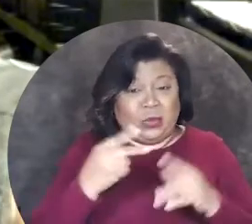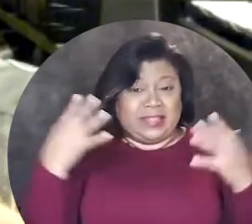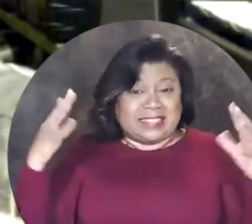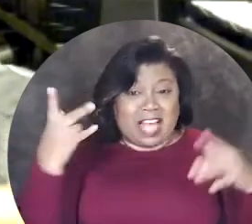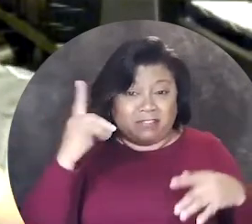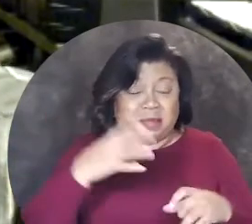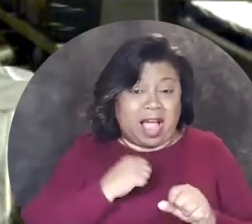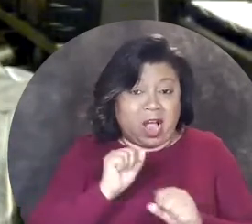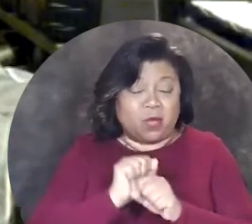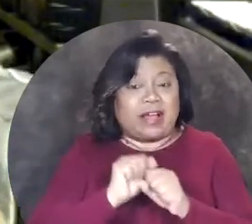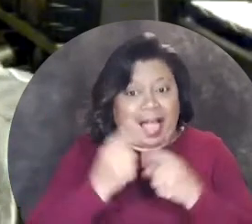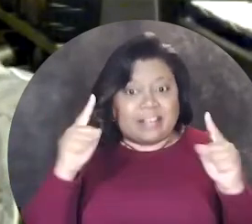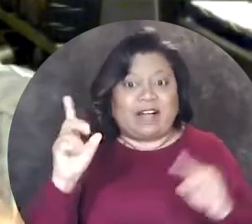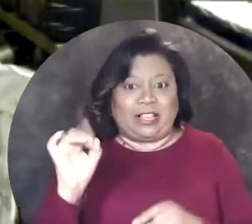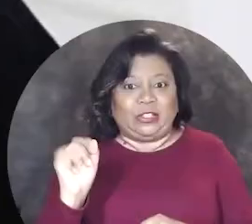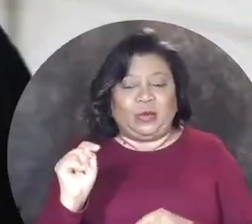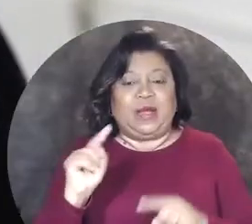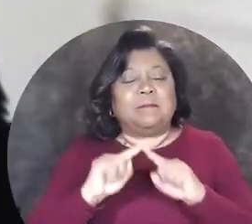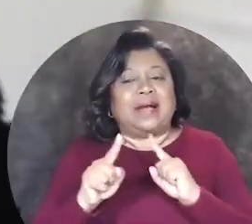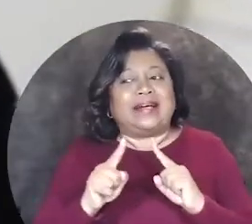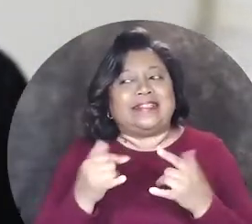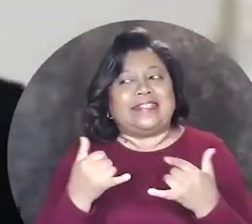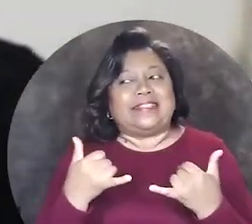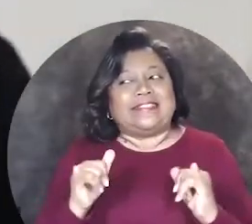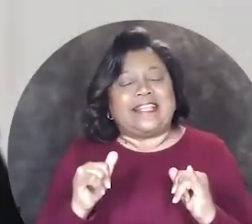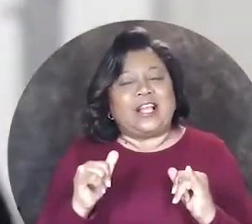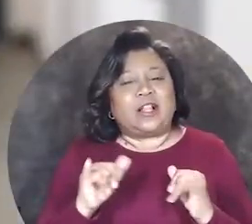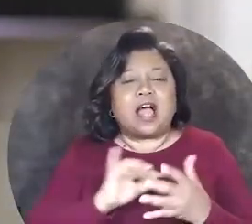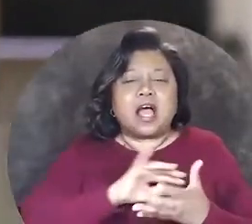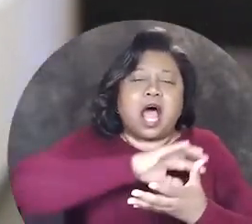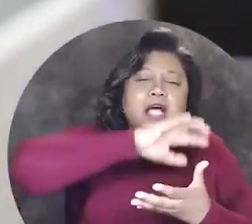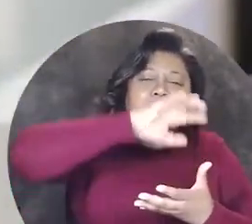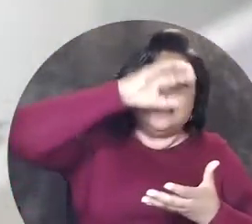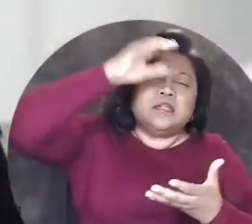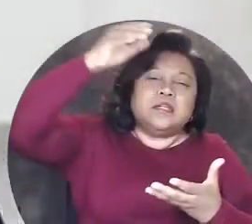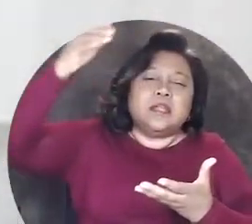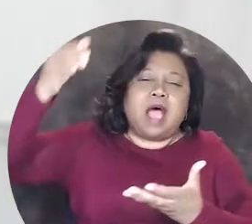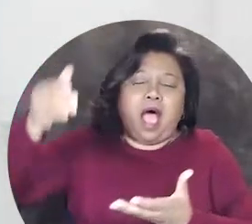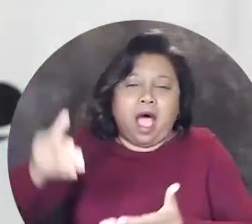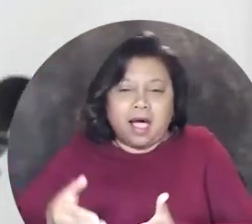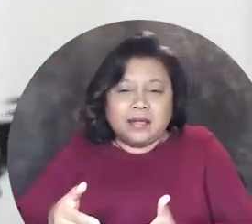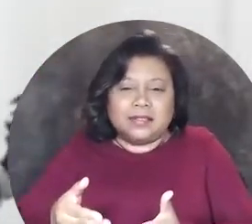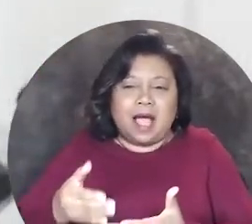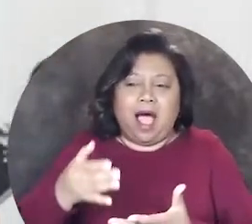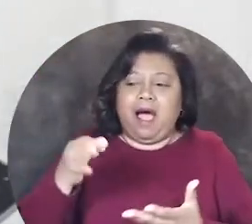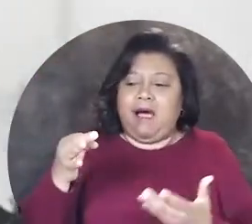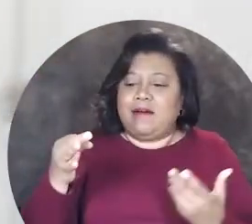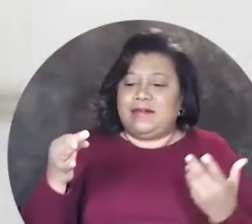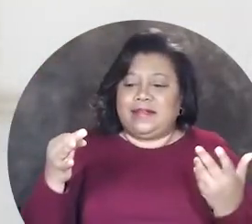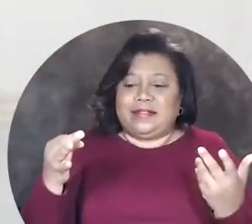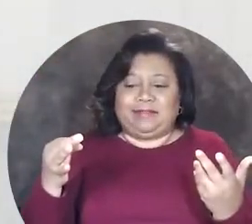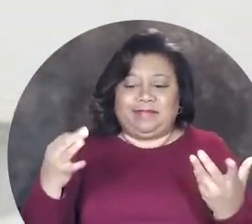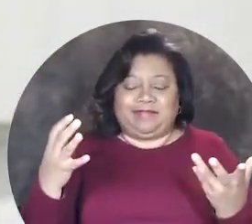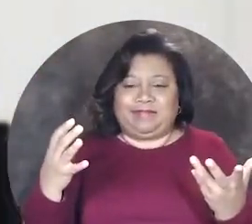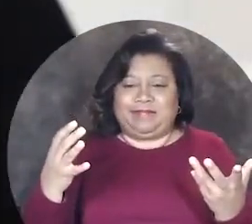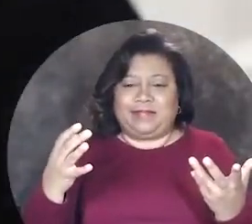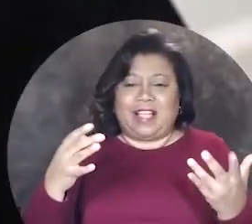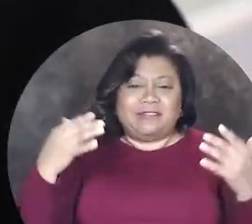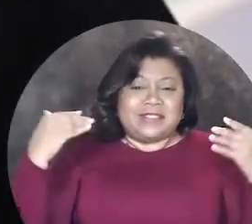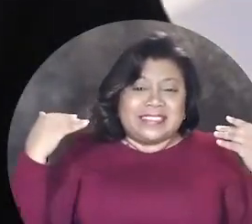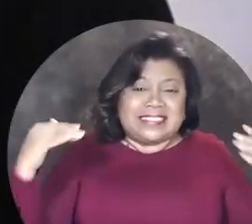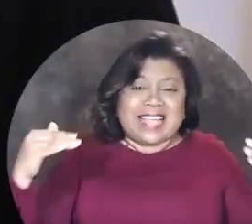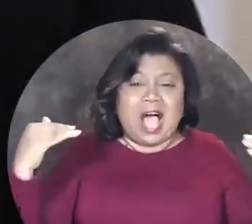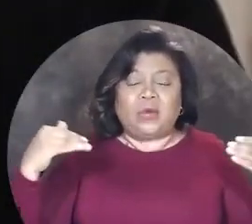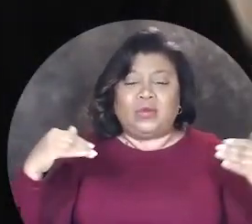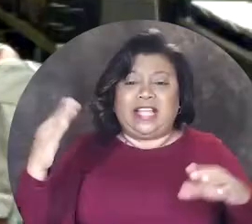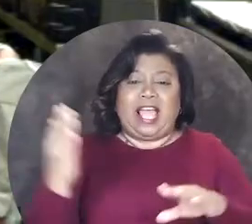and use these sounds for my work I can finally do it but there's still a ton of, uh